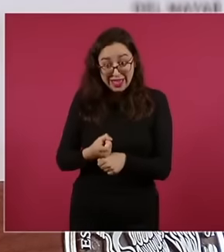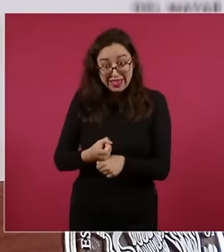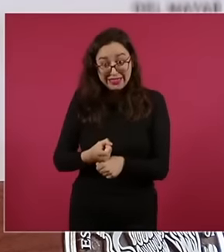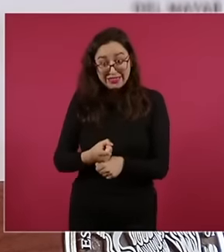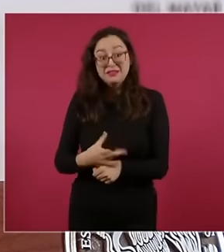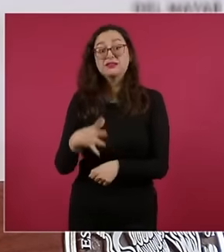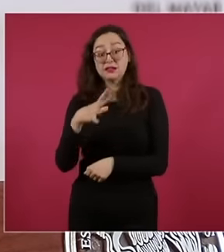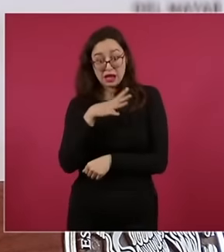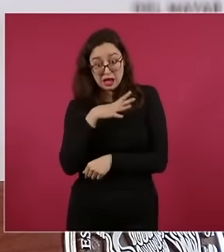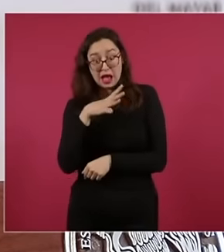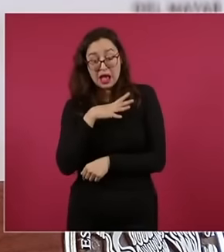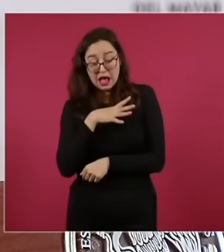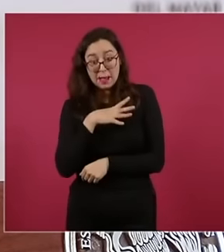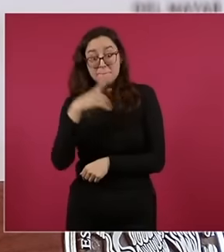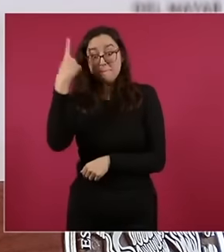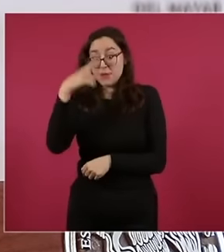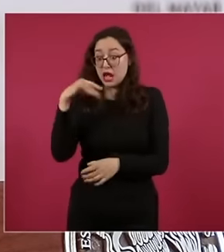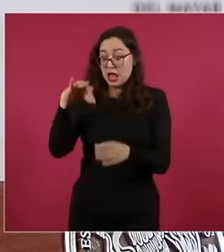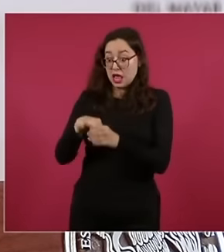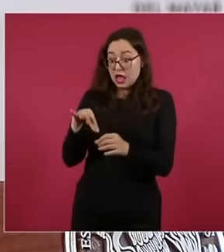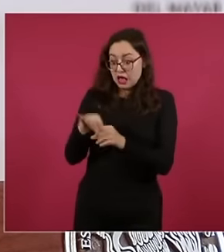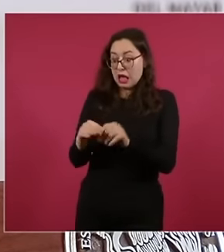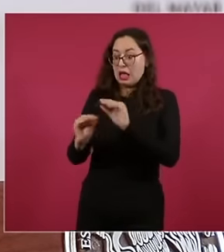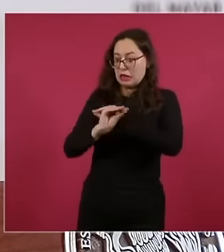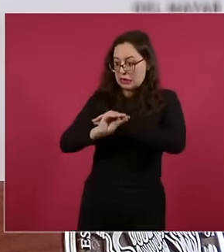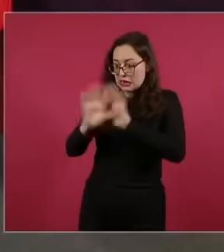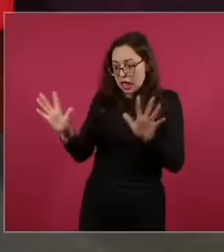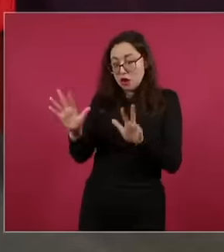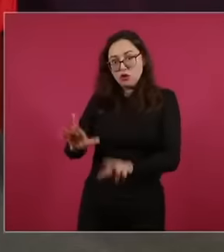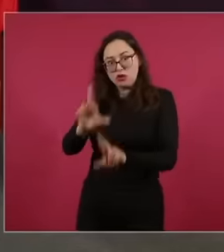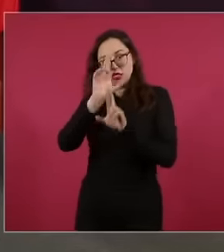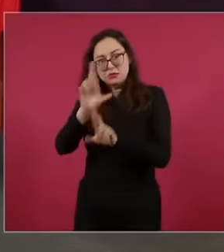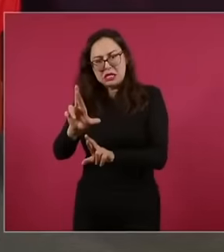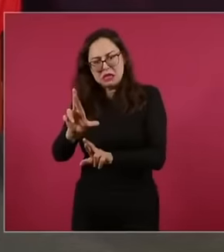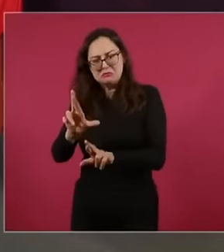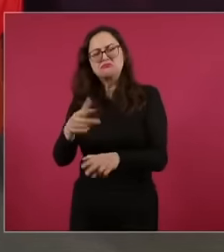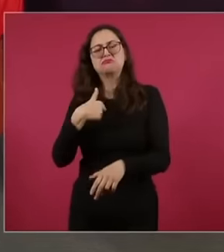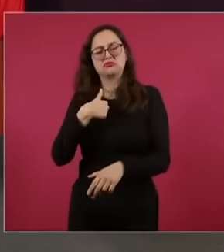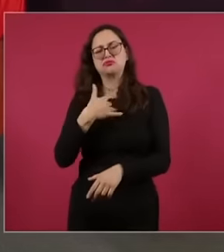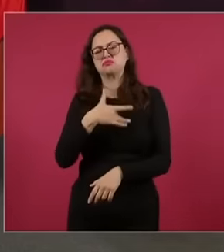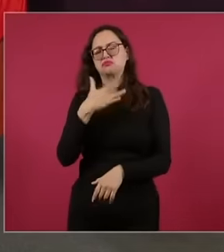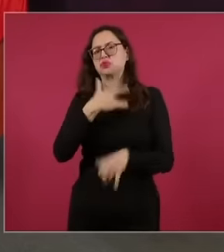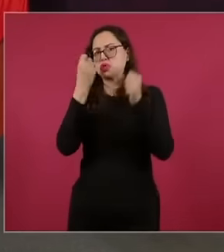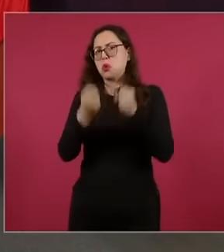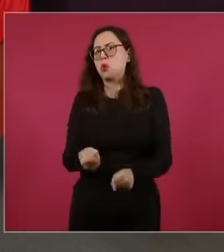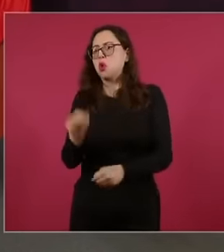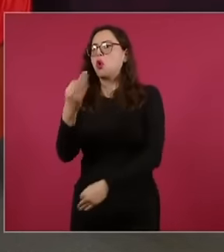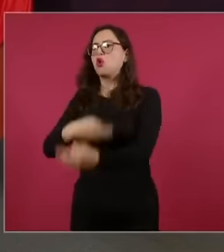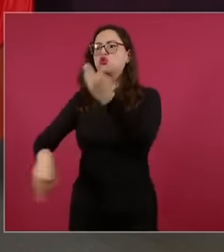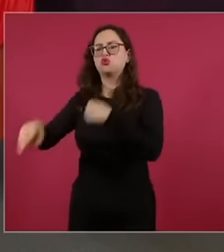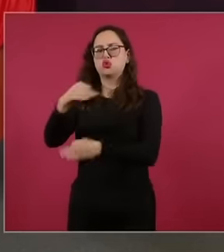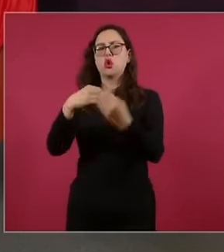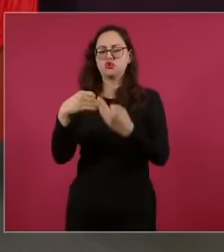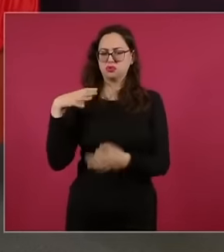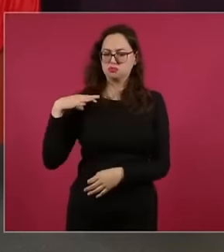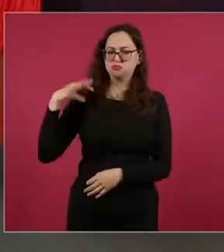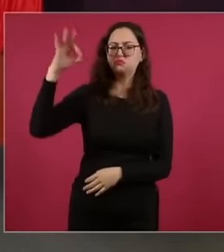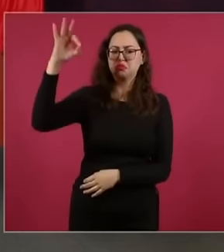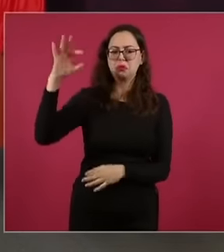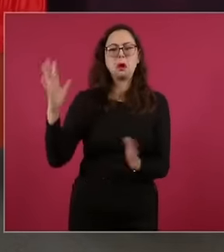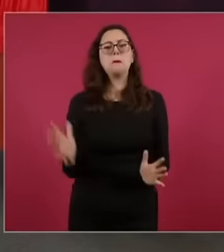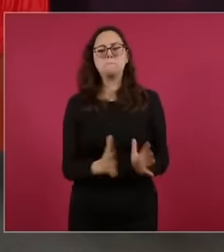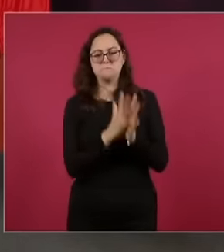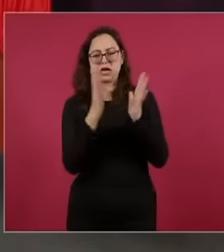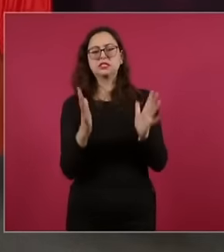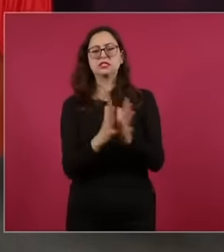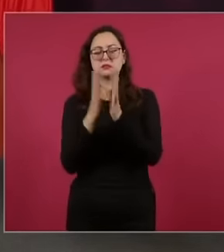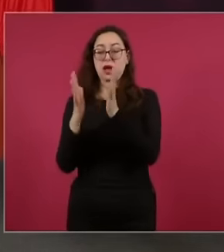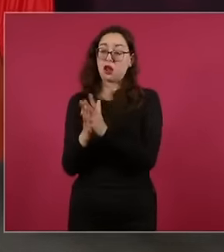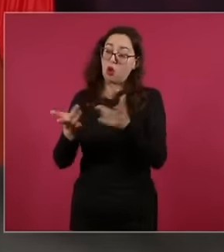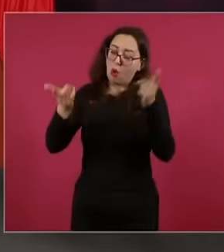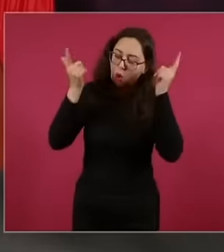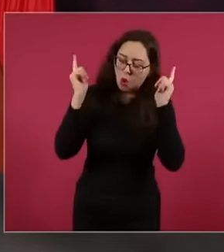respect the vote of the citizens, this is an agreement that will be reached. I hope that an